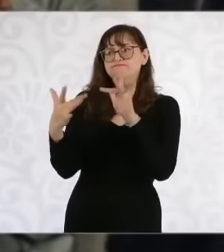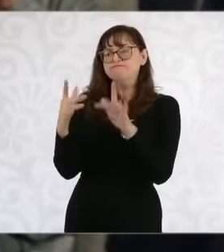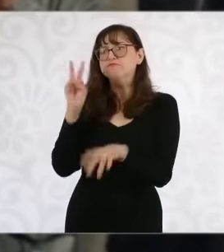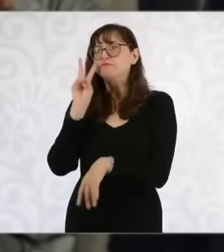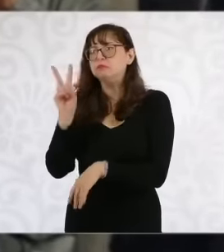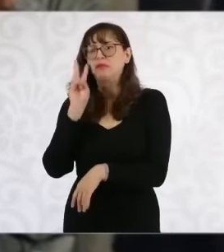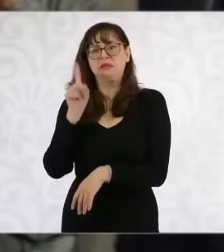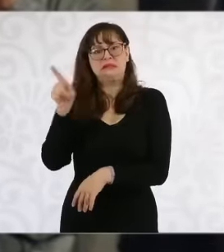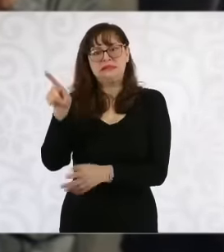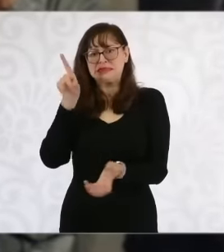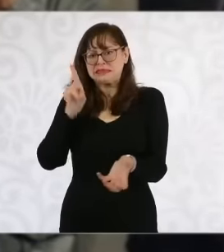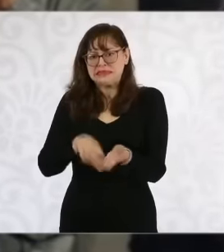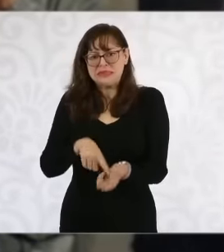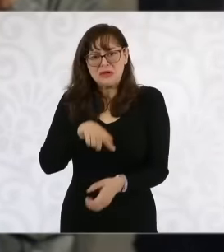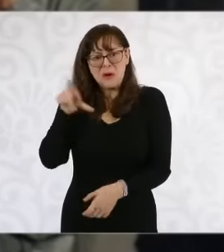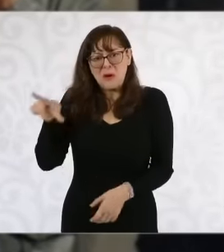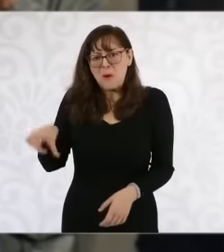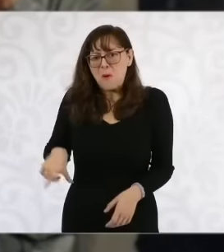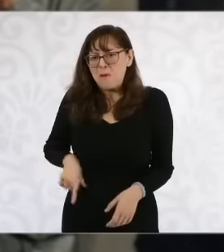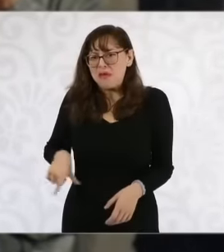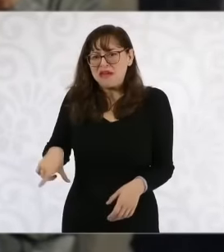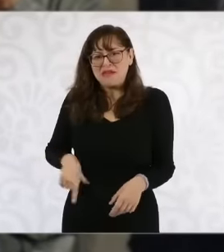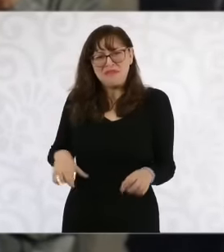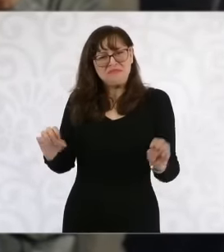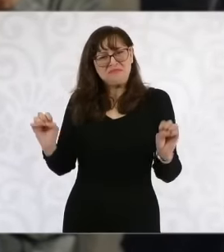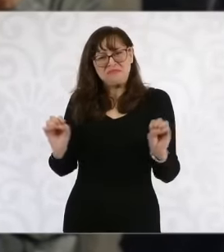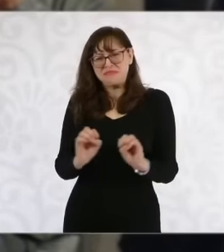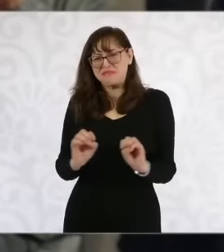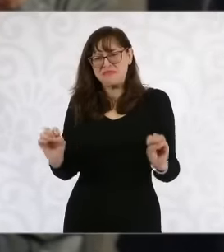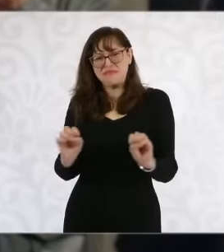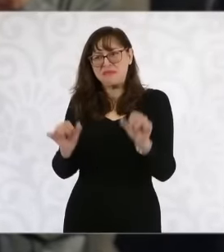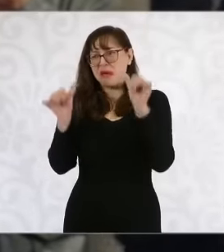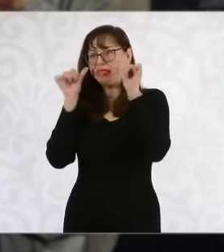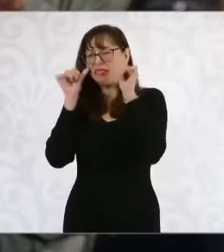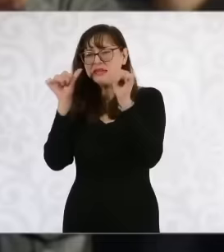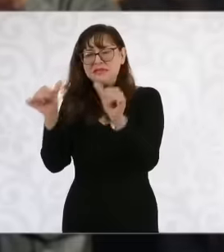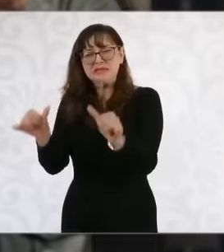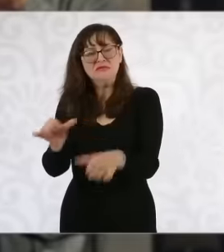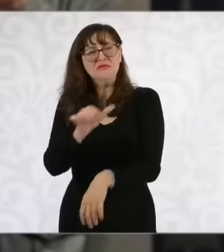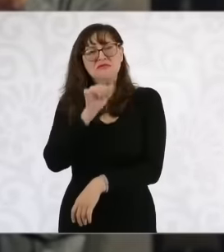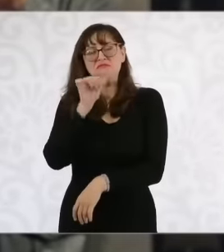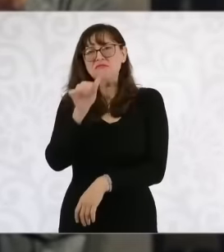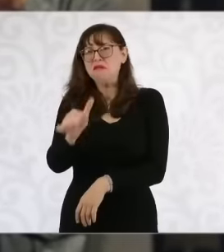of the governments to give immediate attention at that moment that was required today the